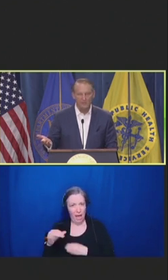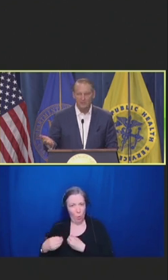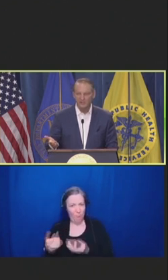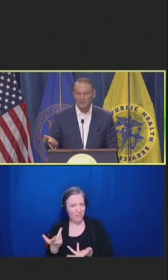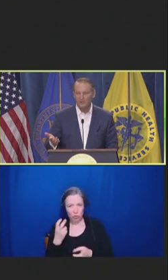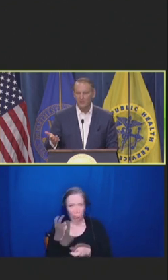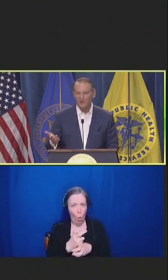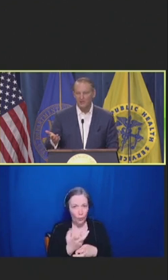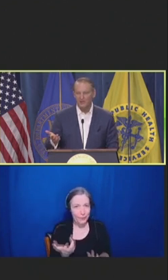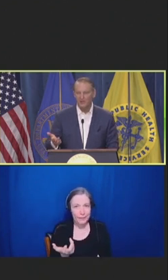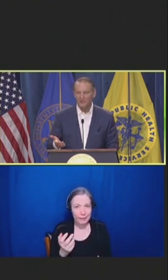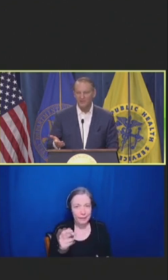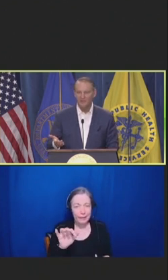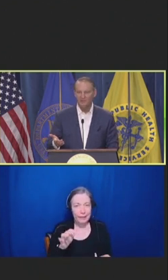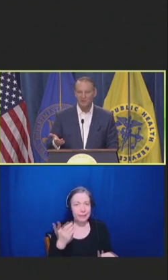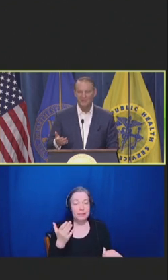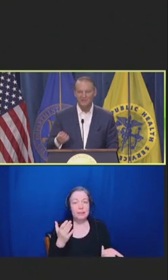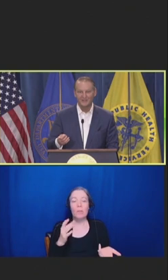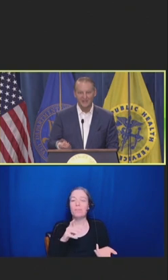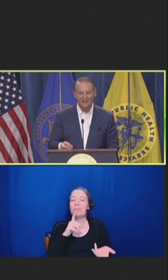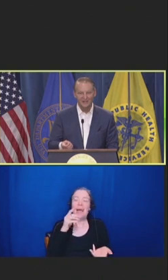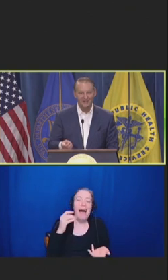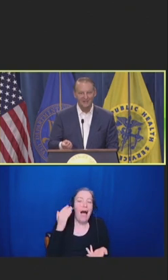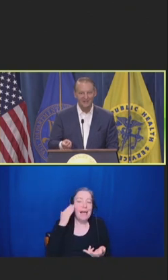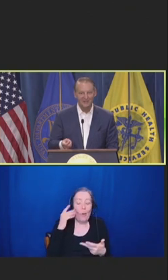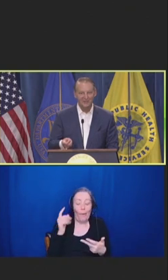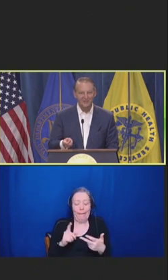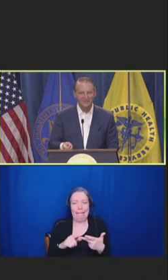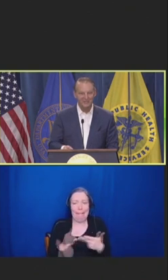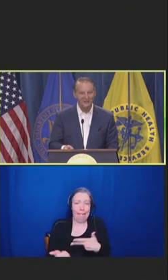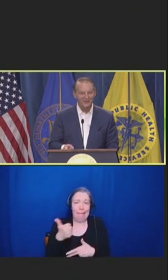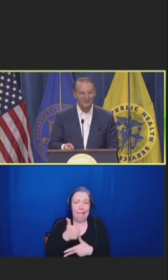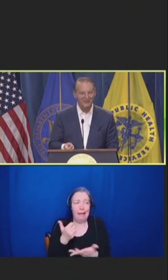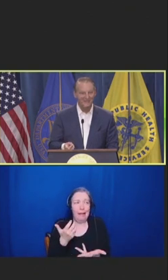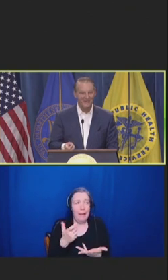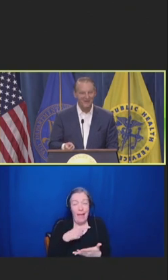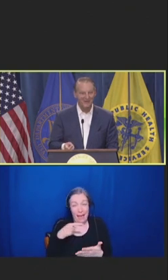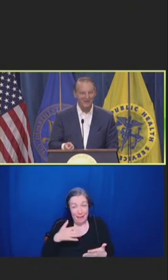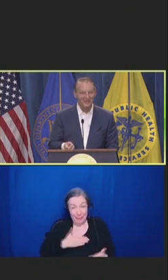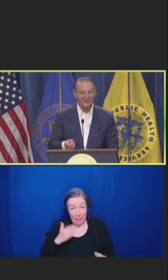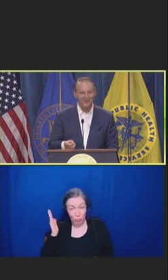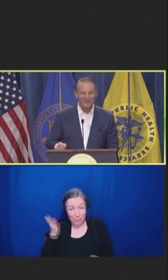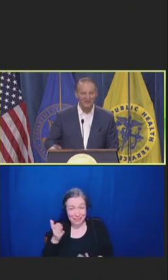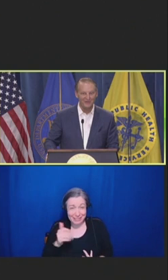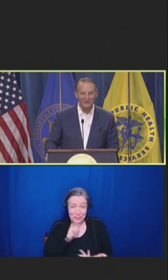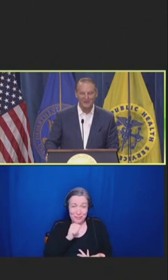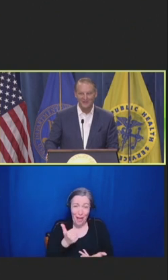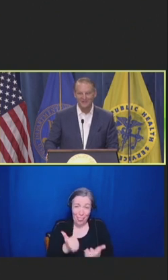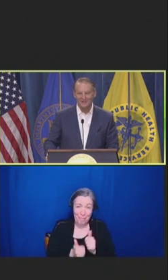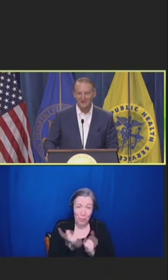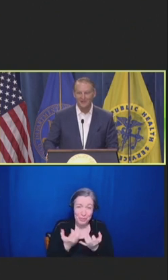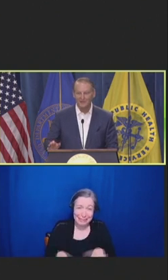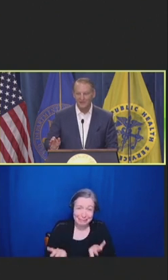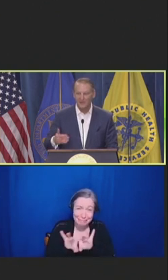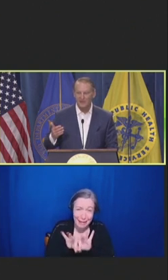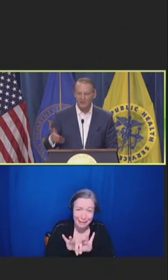So, I know that's not the most exciting presentation you're going to get today. But I just kind of wanted to give you three things to kind of think about as you think